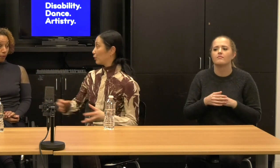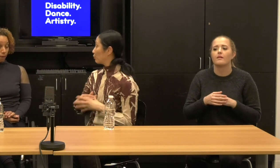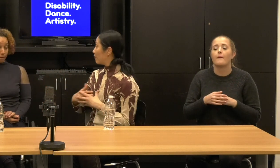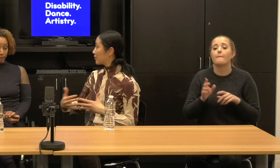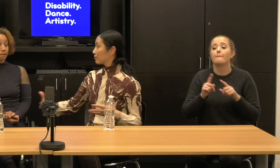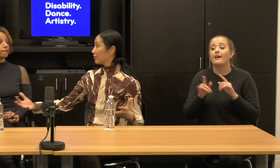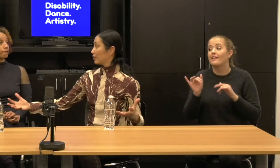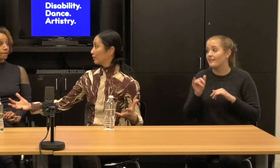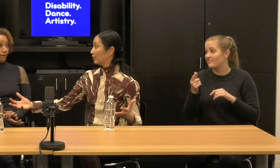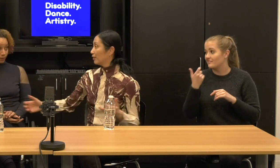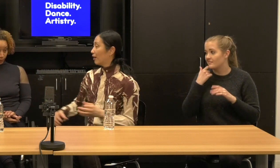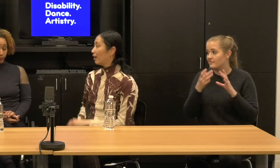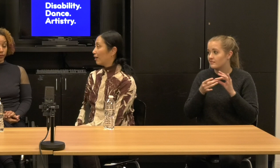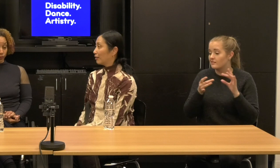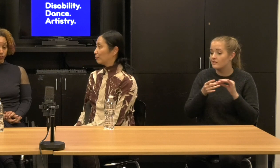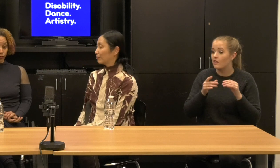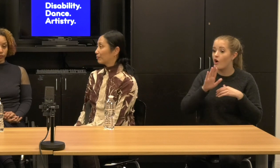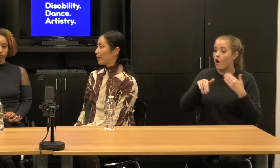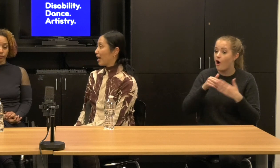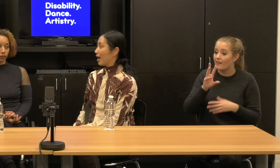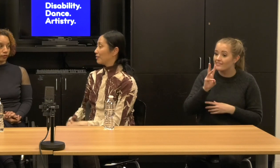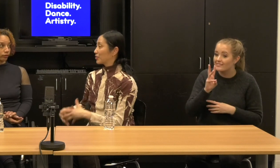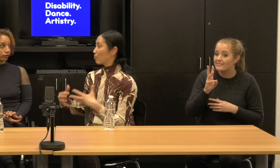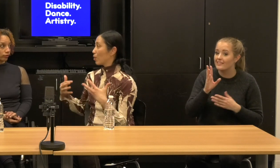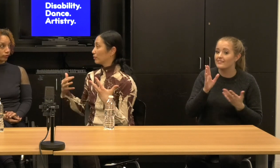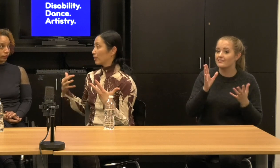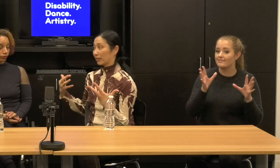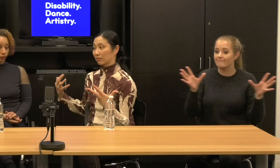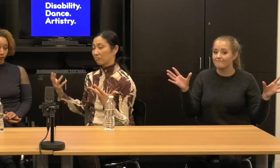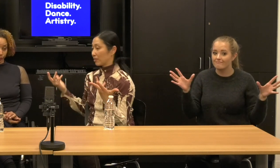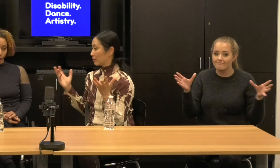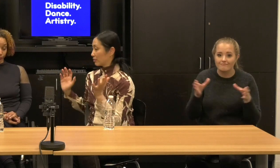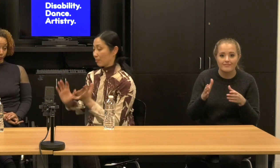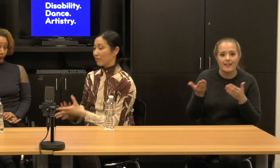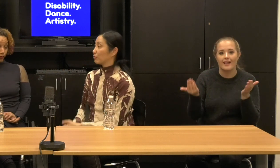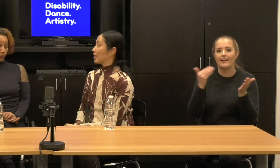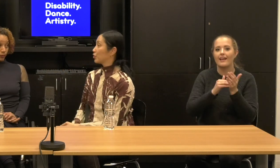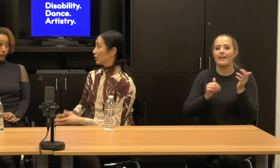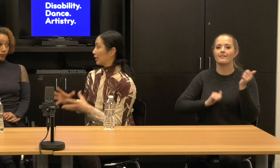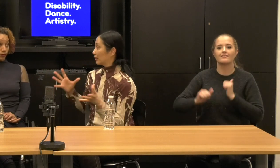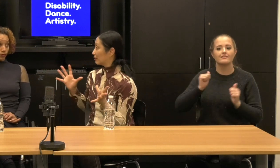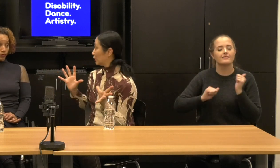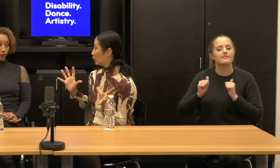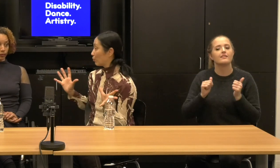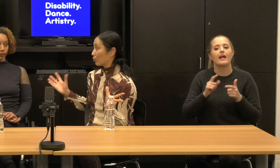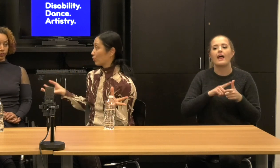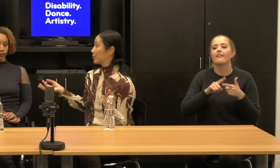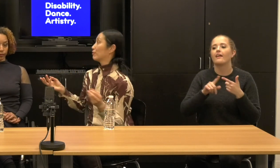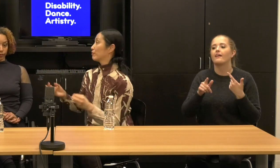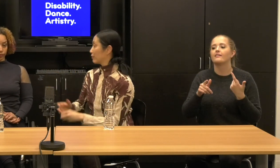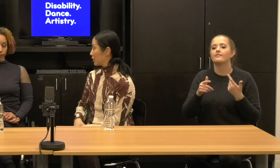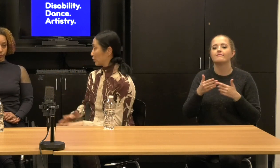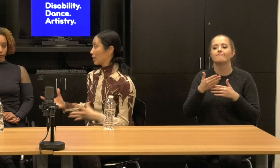other little festival and someone like some foundation can, you know or, or several foundations